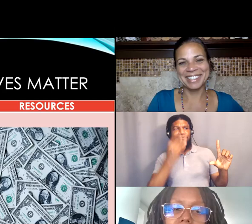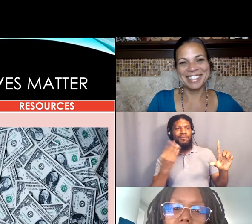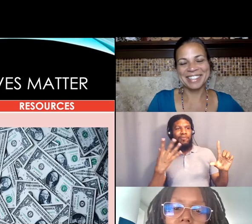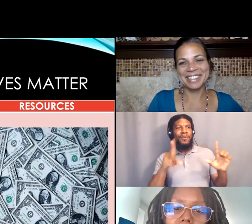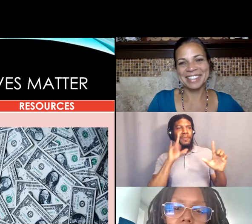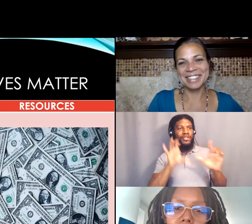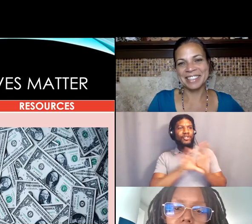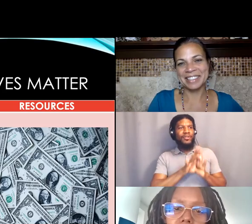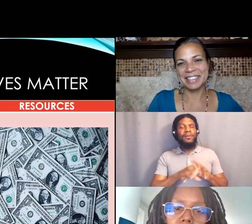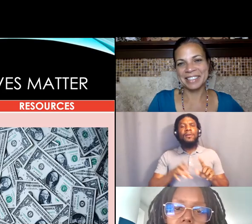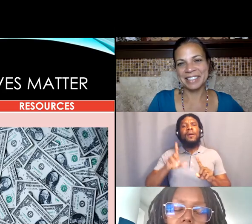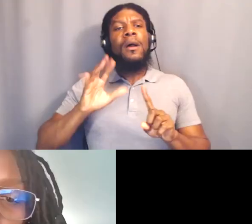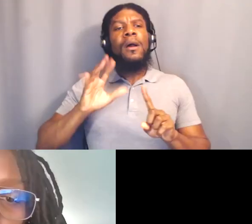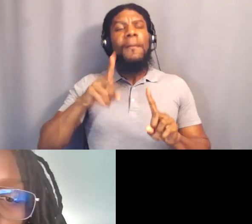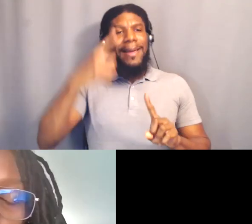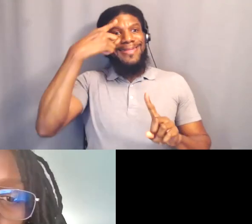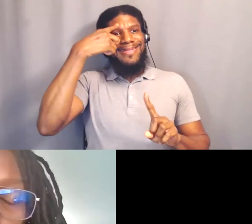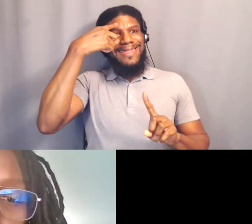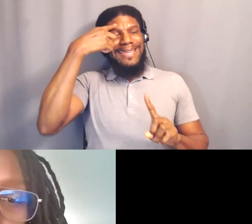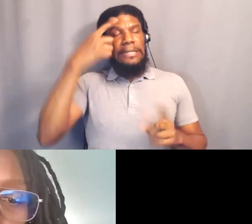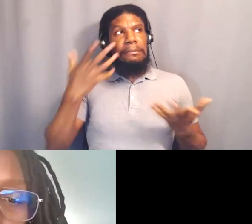I think that can mean several things.